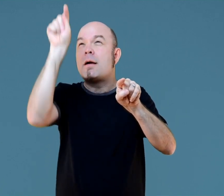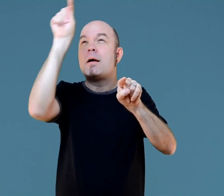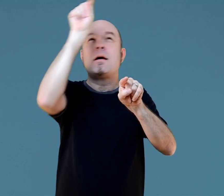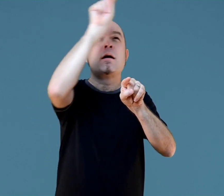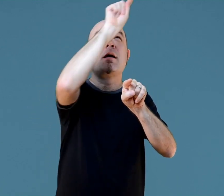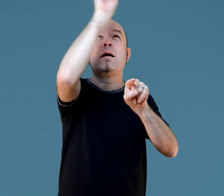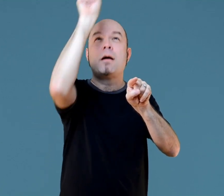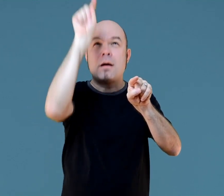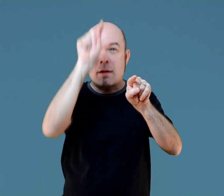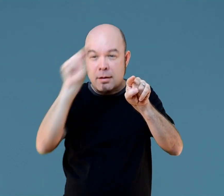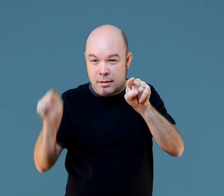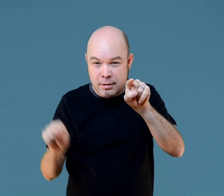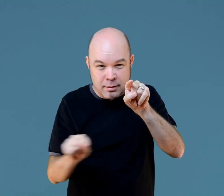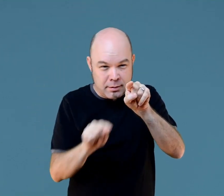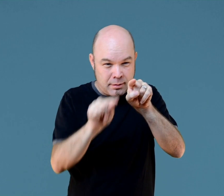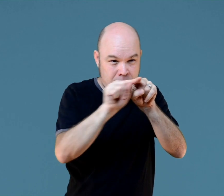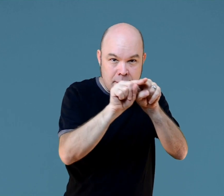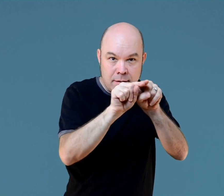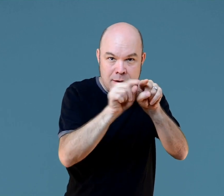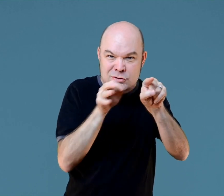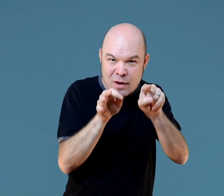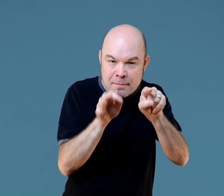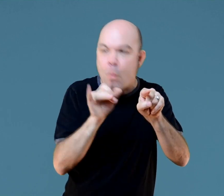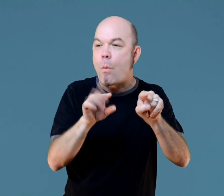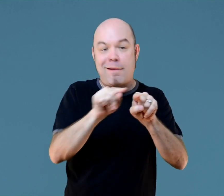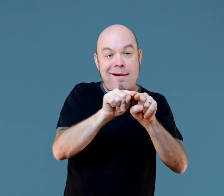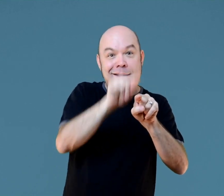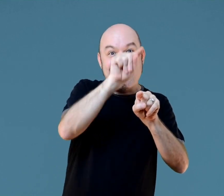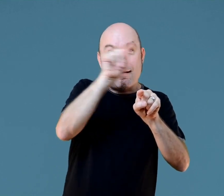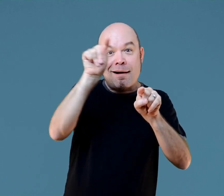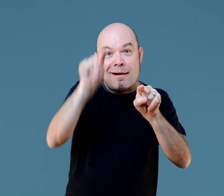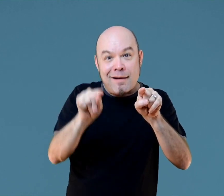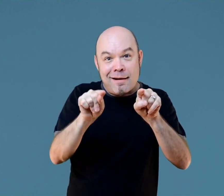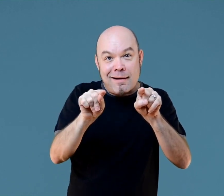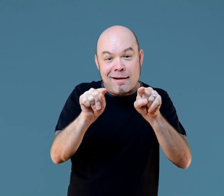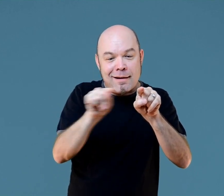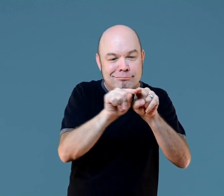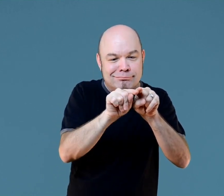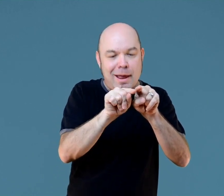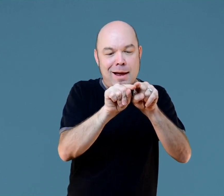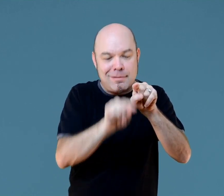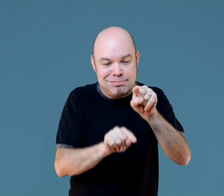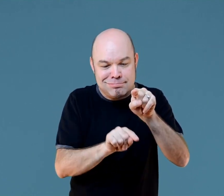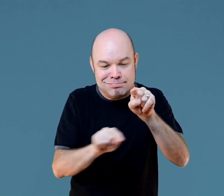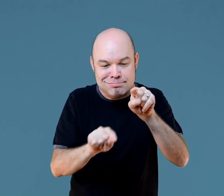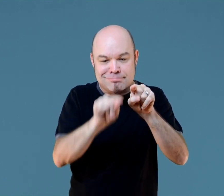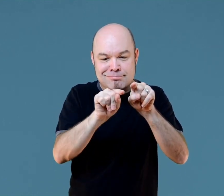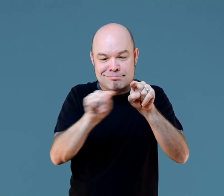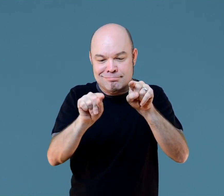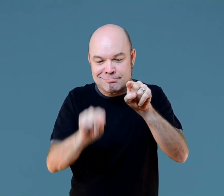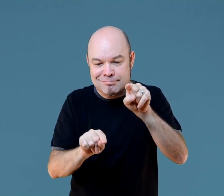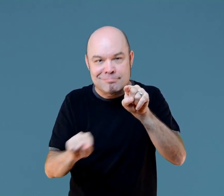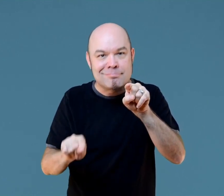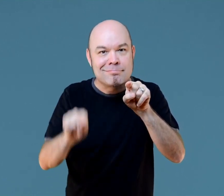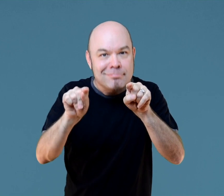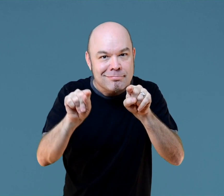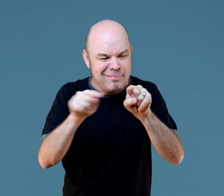where you are exactly supposed to go. It's very clear like oh this way, or this way.